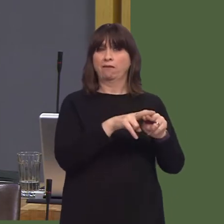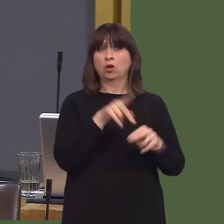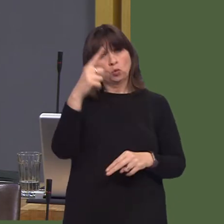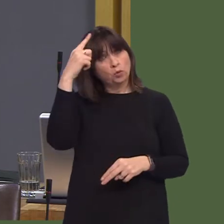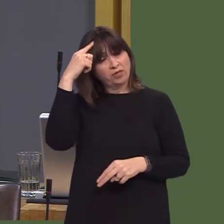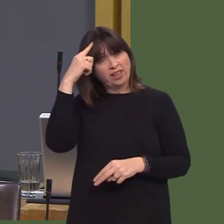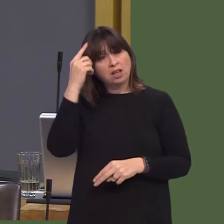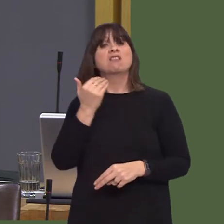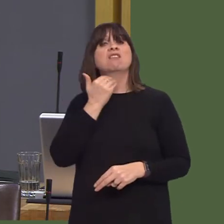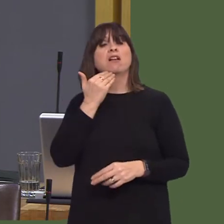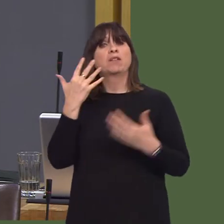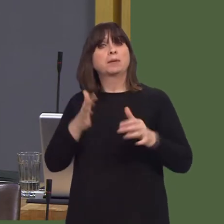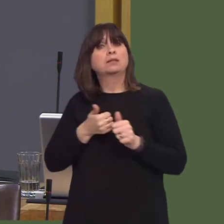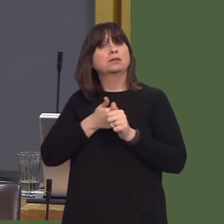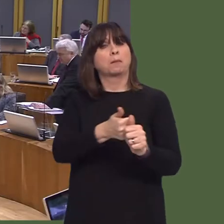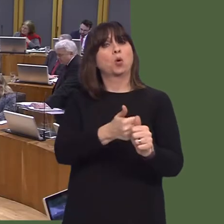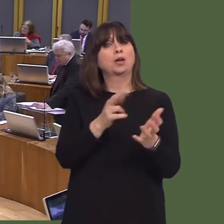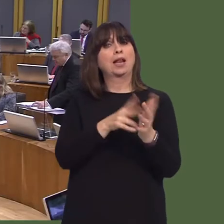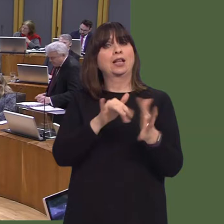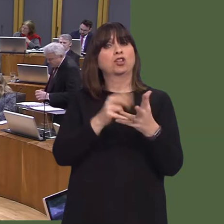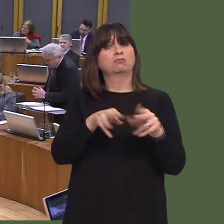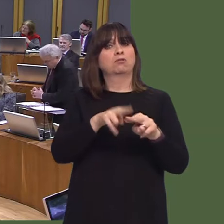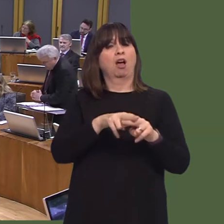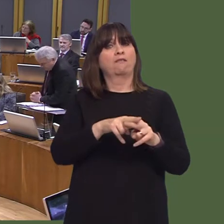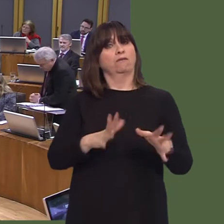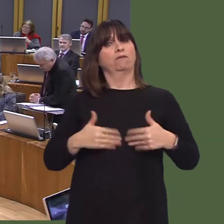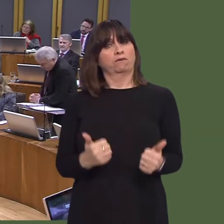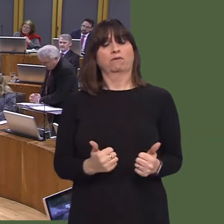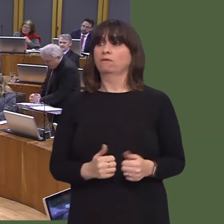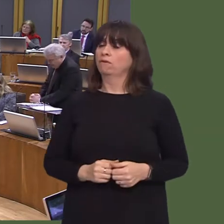in this area, and that collaboration with local government is part of the solution.